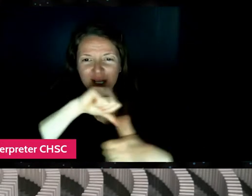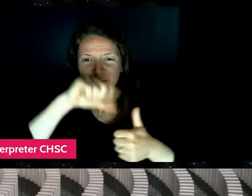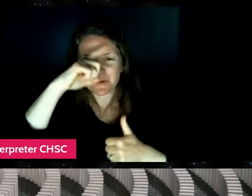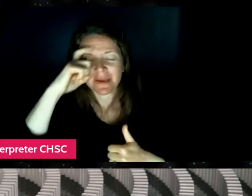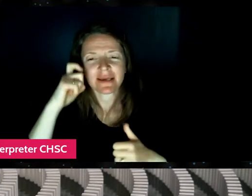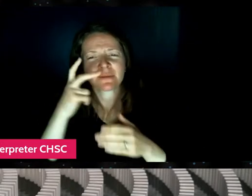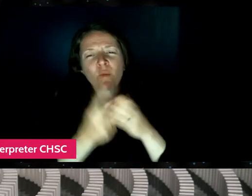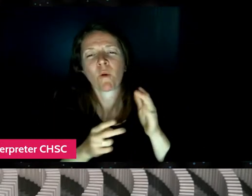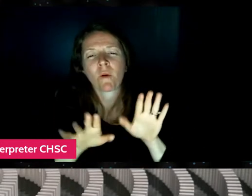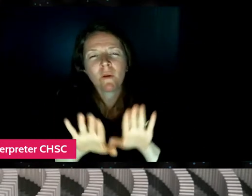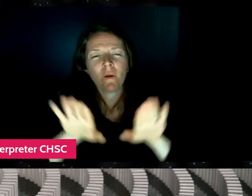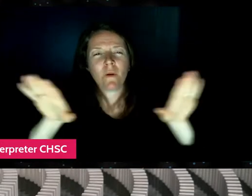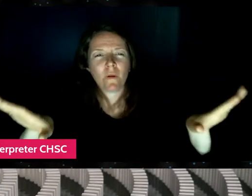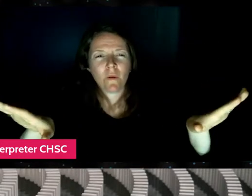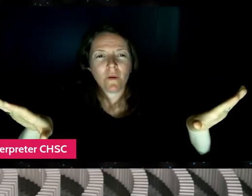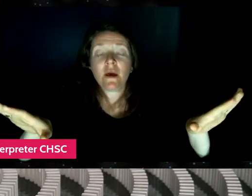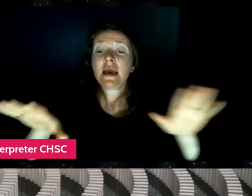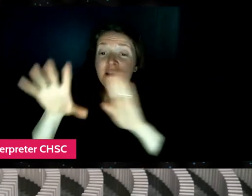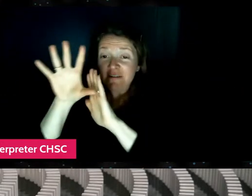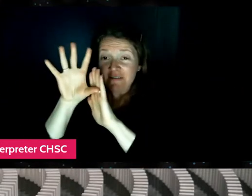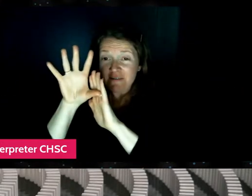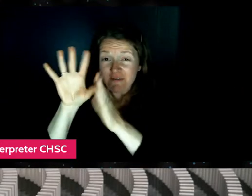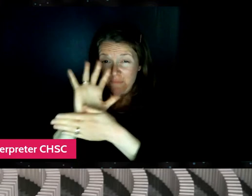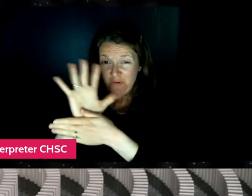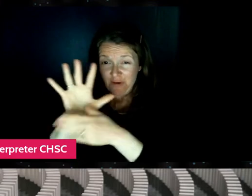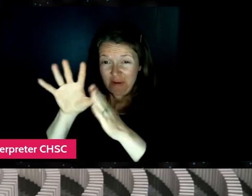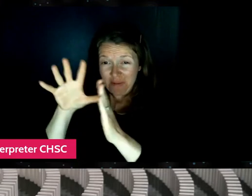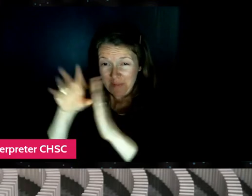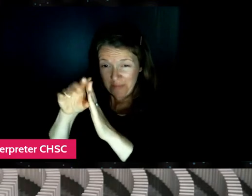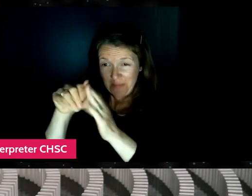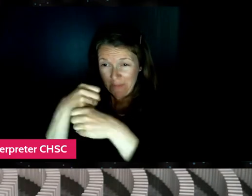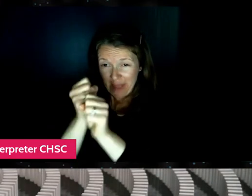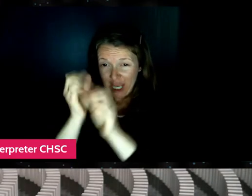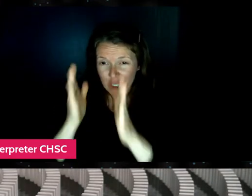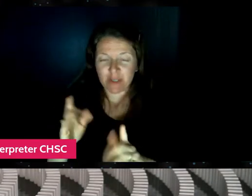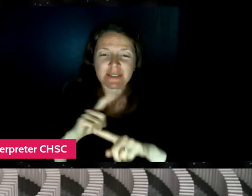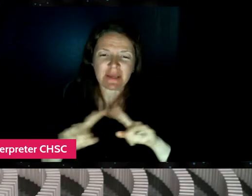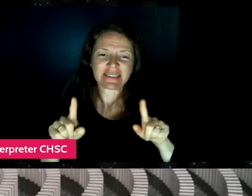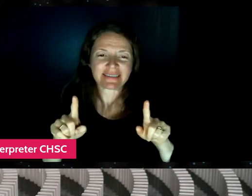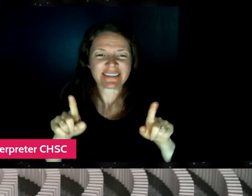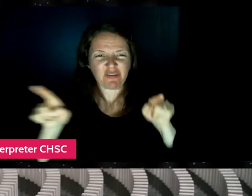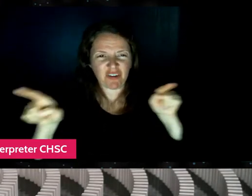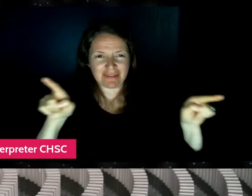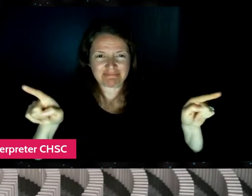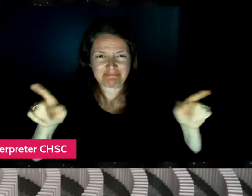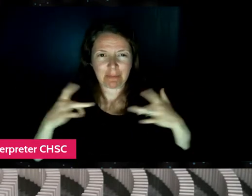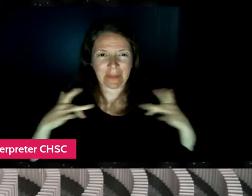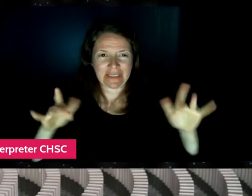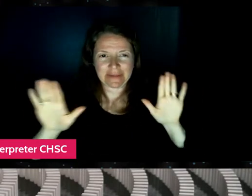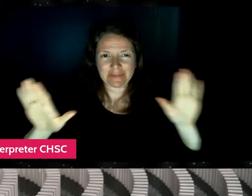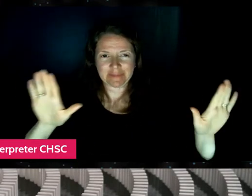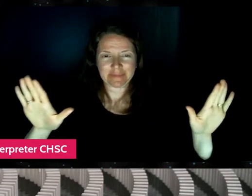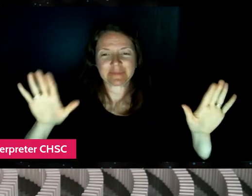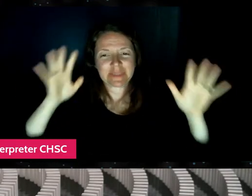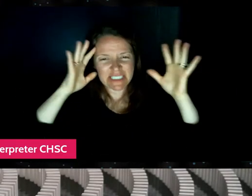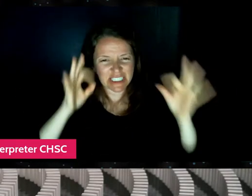or we're both filmmakers, but in different worlds but we can see where each is making their decisions. Yeah, I agree.